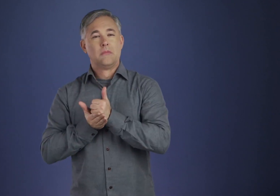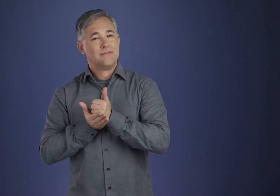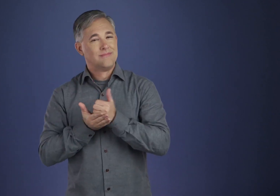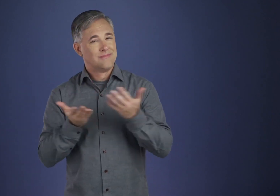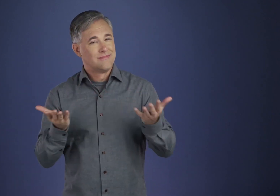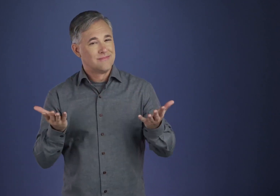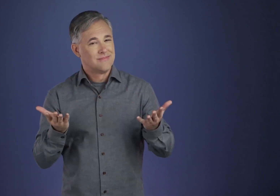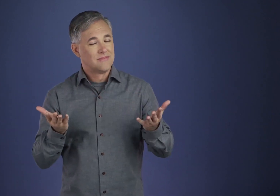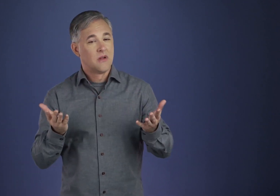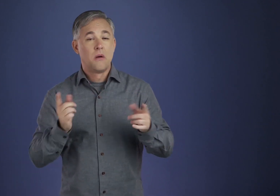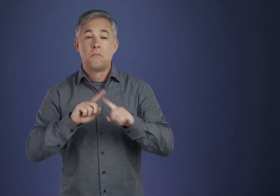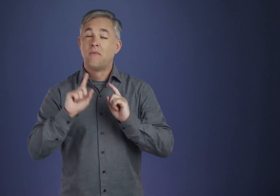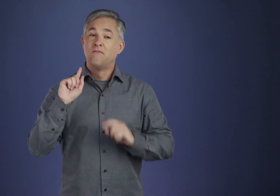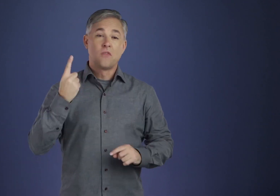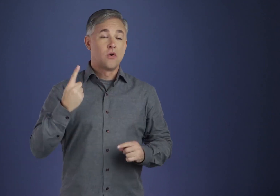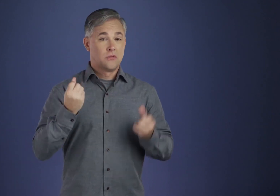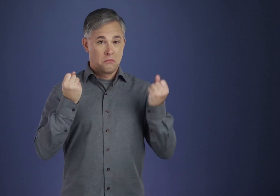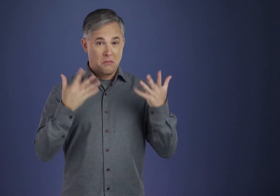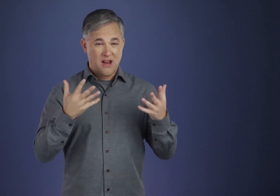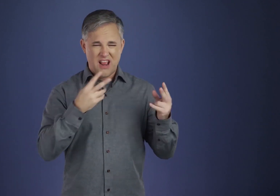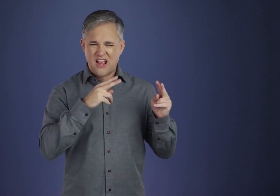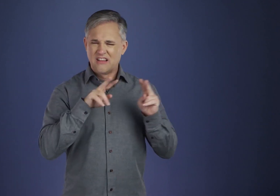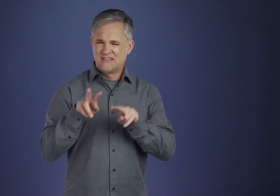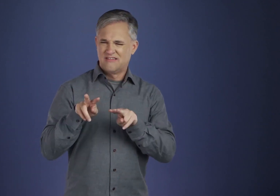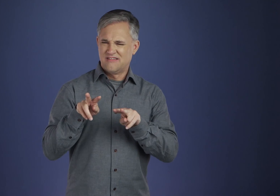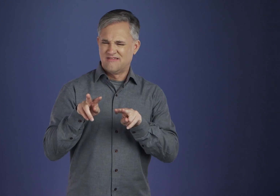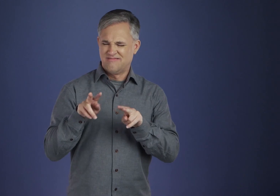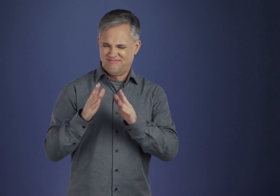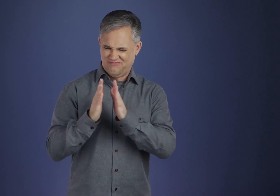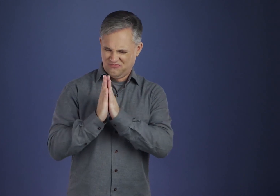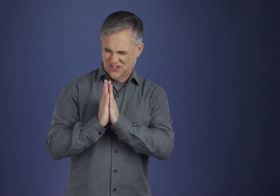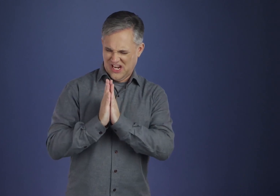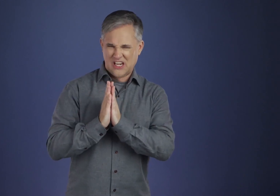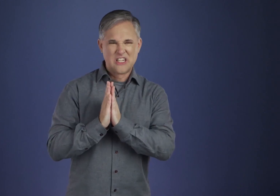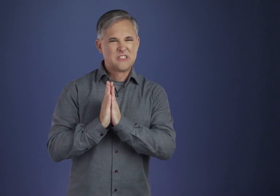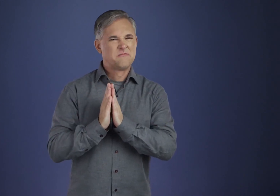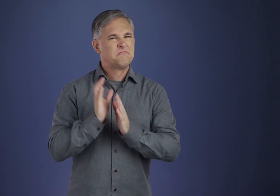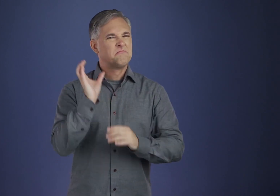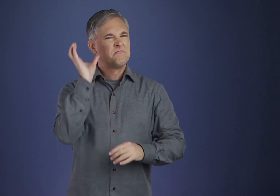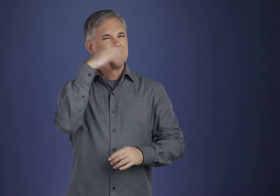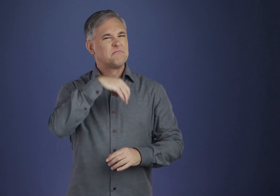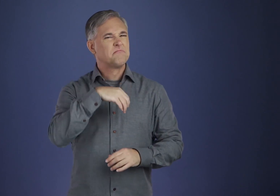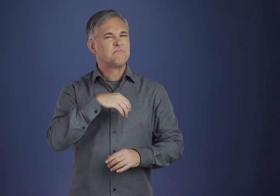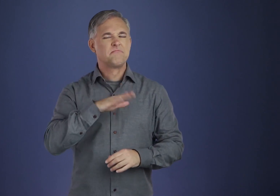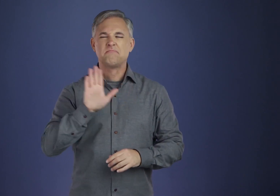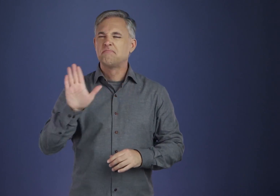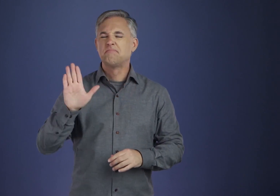but at first many of us are apt to regard it as a somewhat mysterious skill of clergymen,